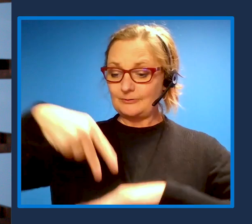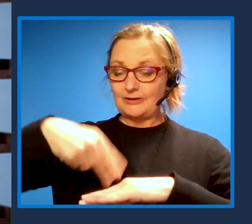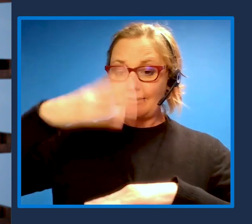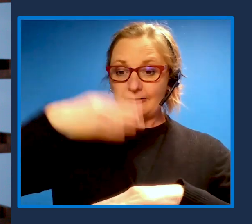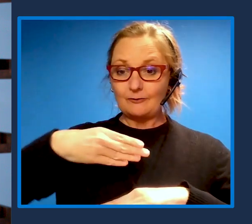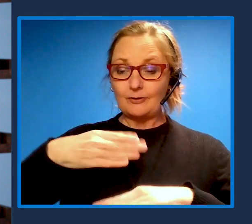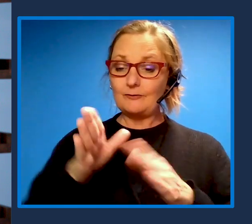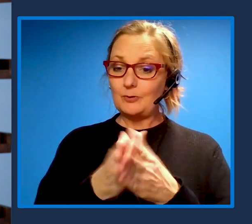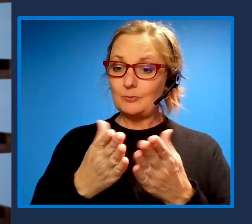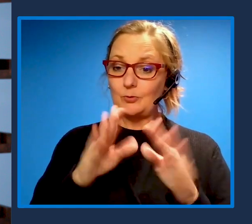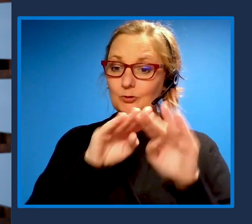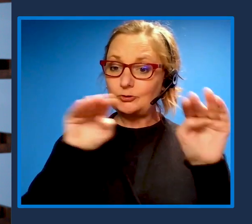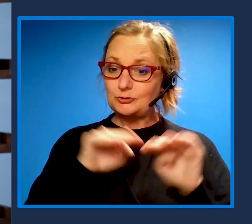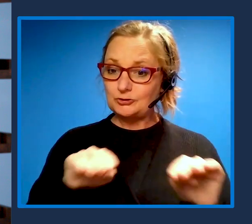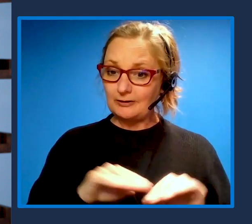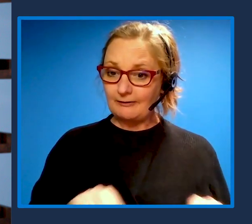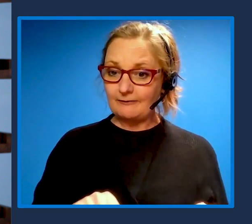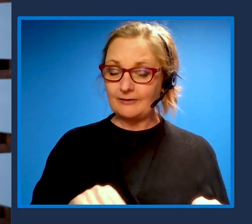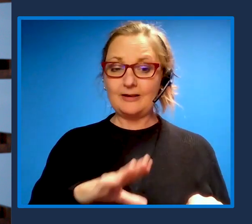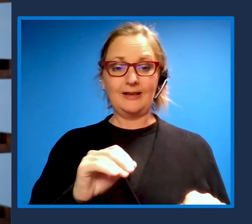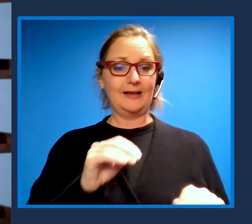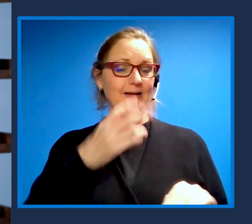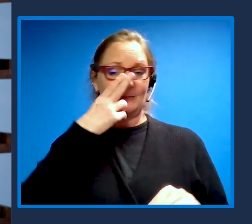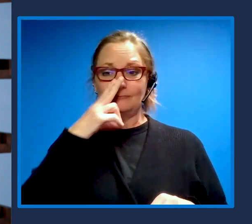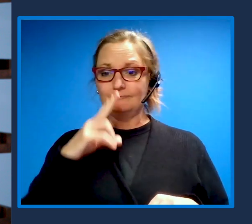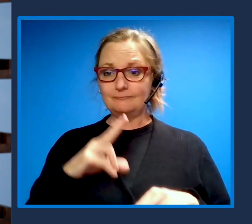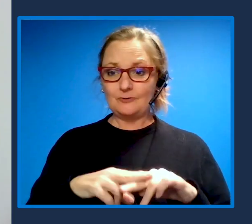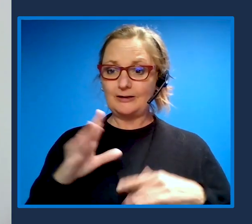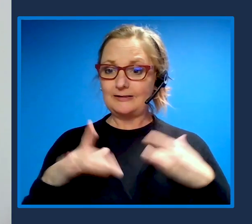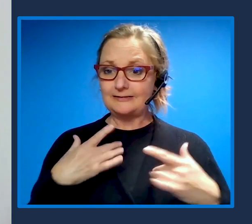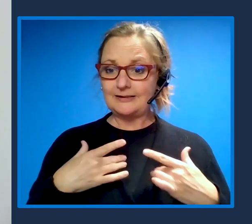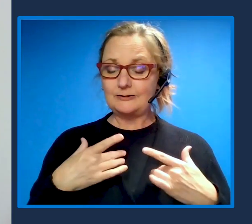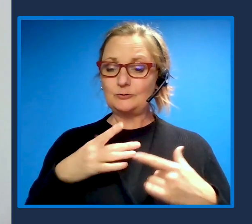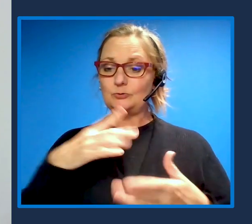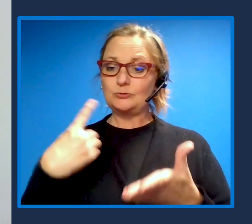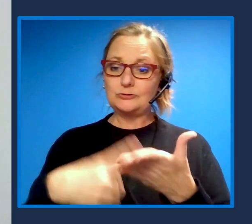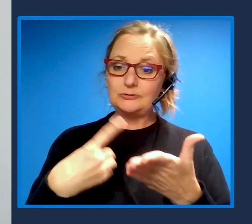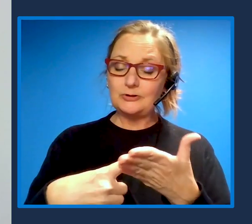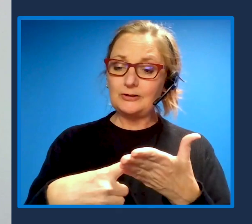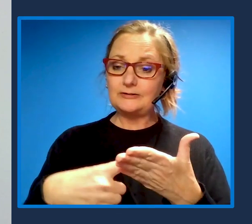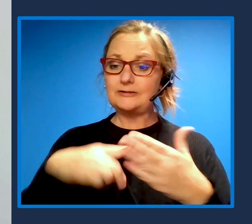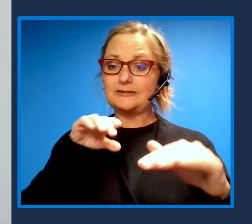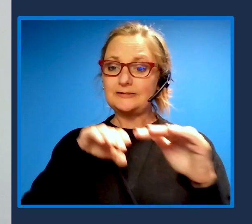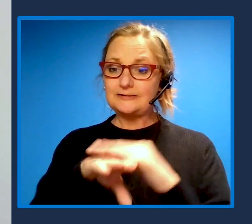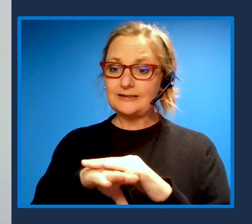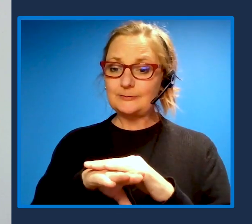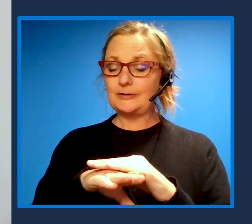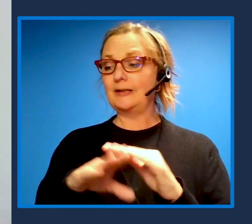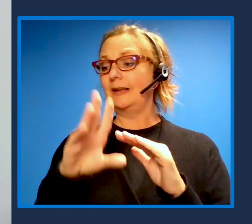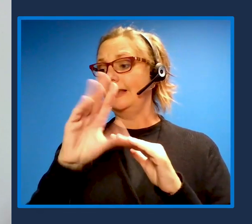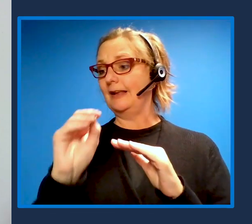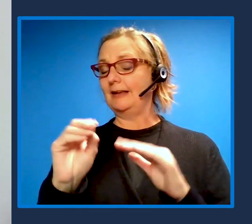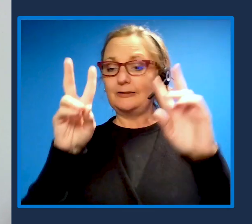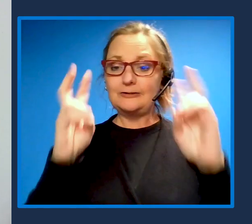that's so important to Microsoft and to myself personally. Fantastic well, let's get going.